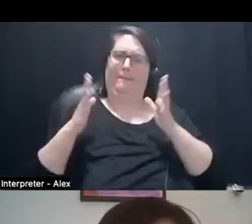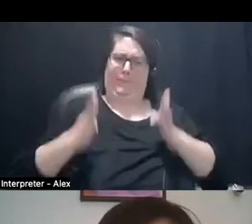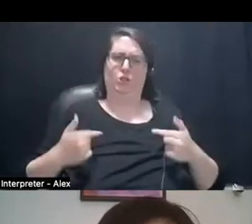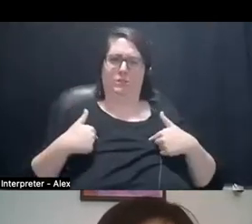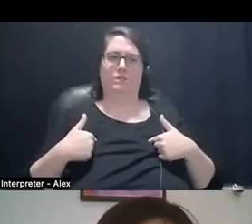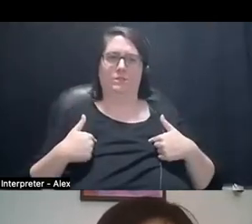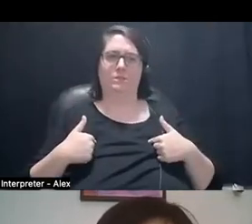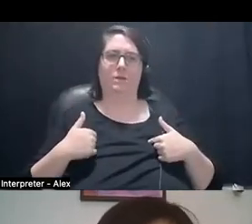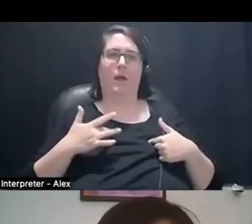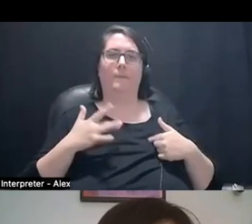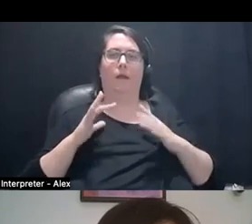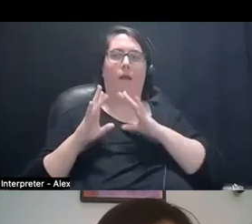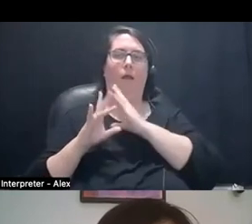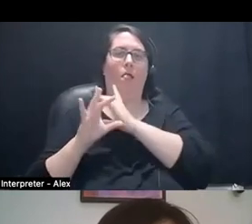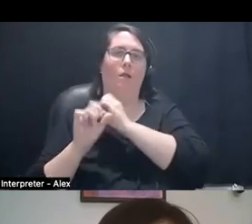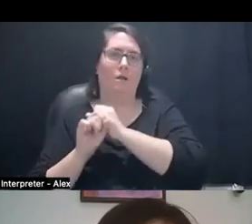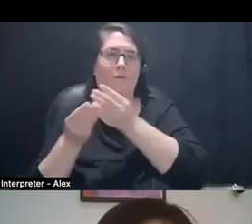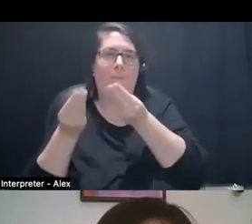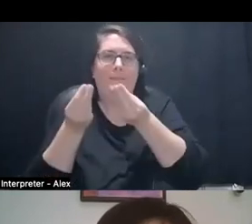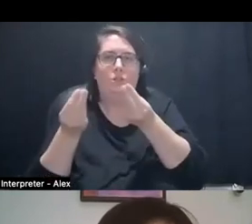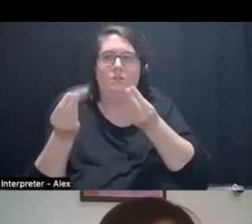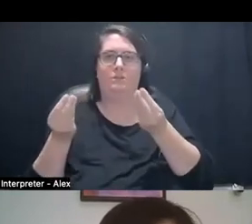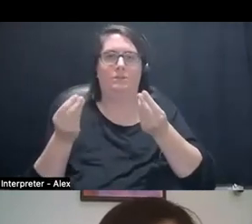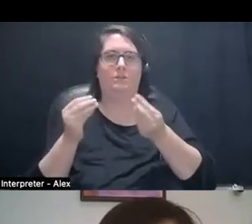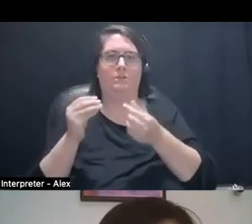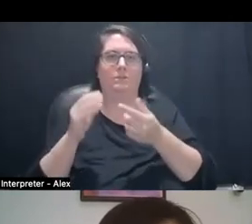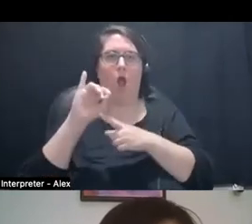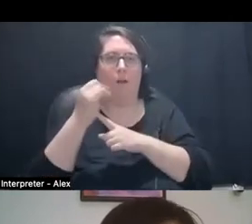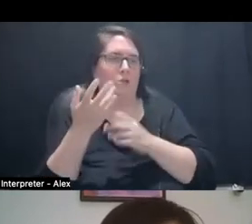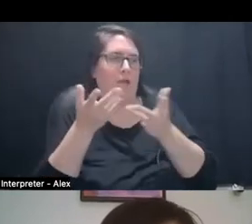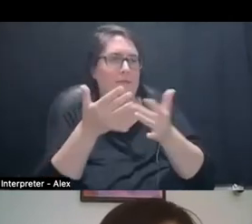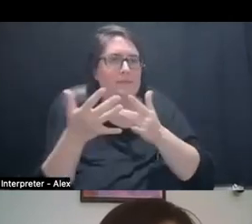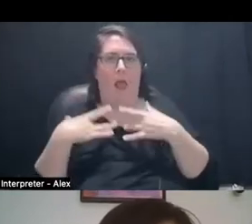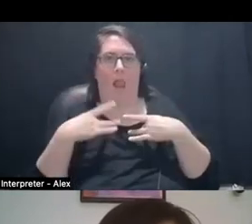like I gravitate, like I'm a very material, like I like objects. I like, I work very object bound within